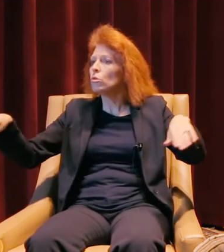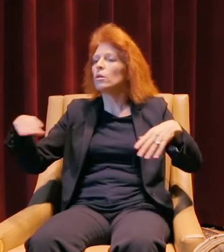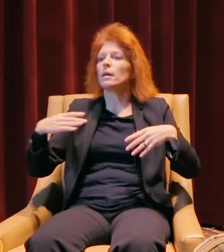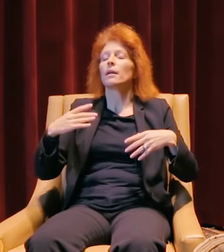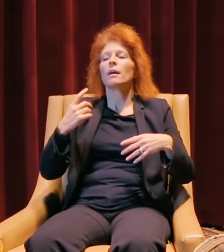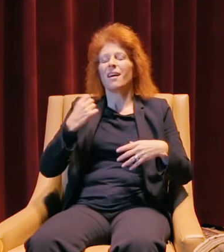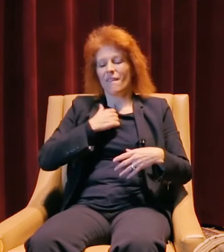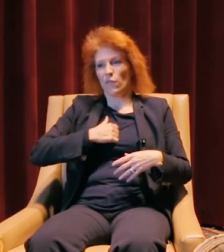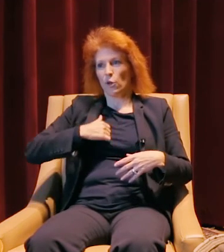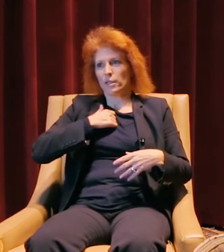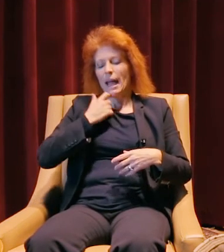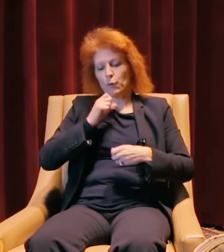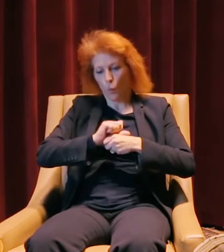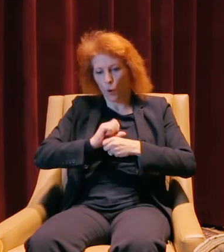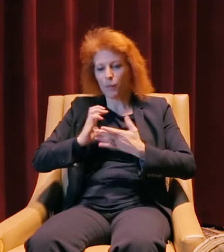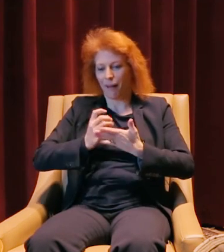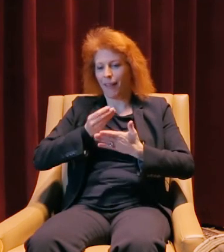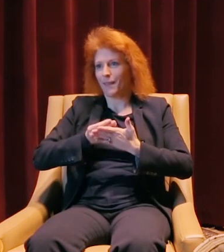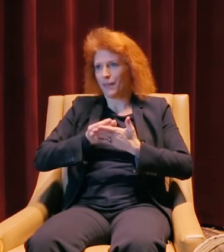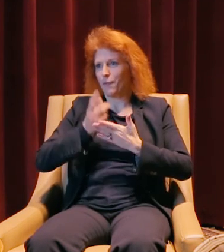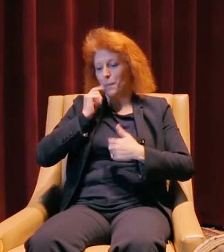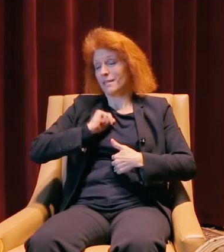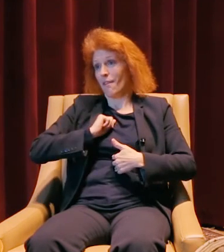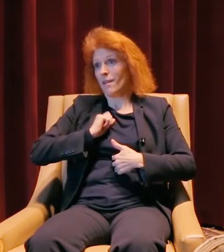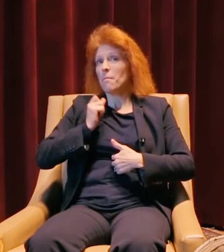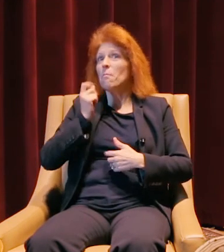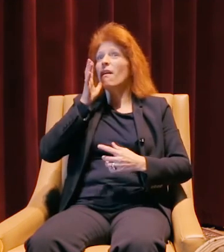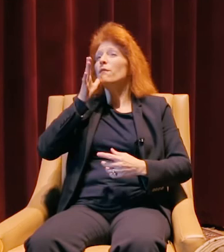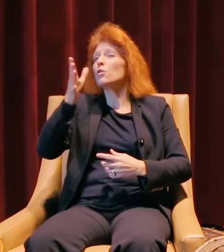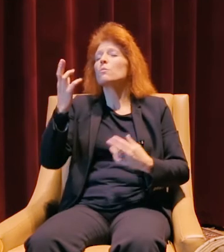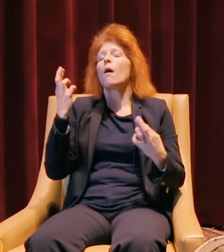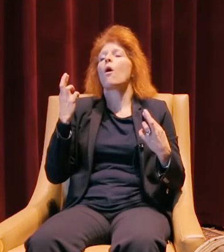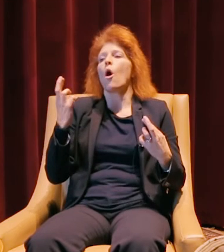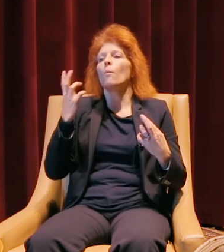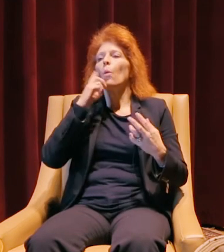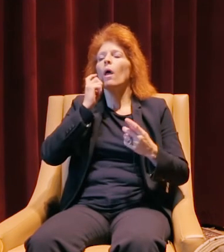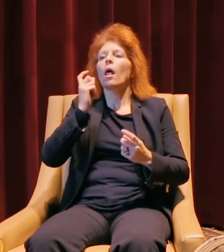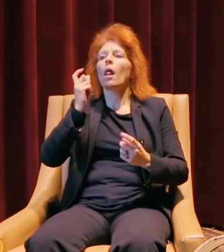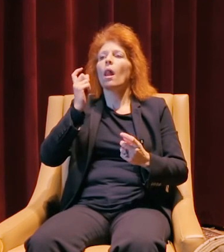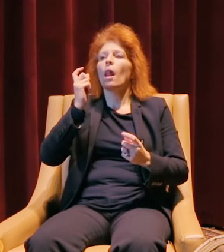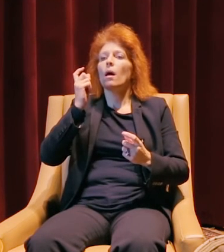Unfortunately, I have to work and make a living, but at some point in my future, I will be devoting most all of my time